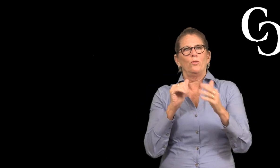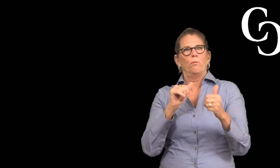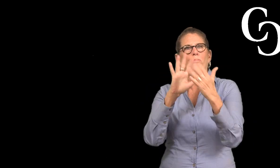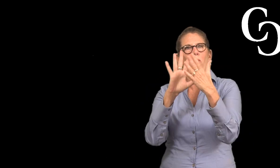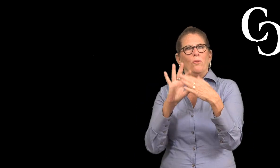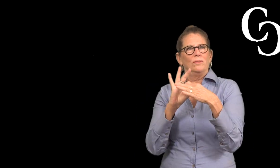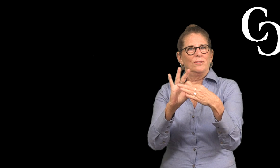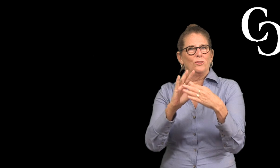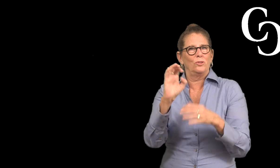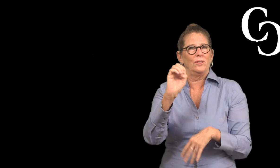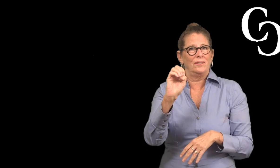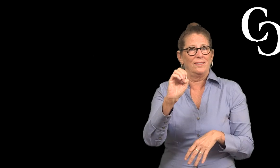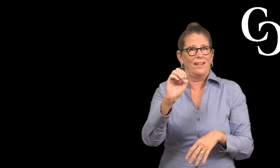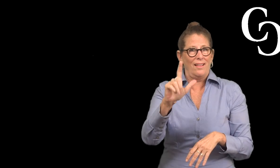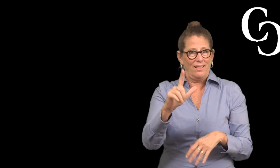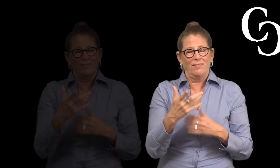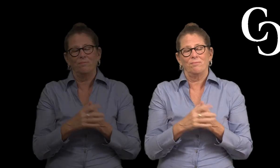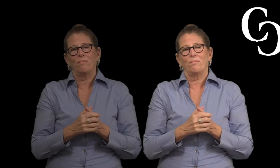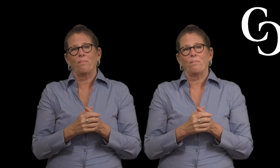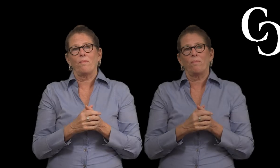incorporating the approaches of experiential learning.